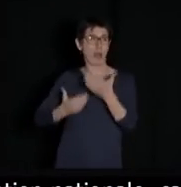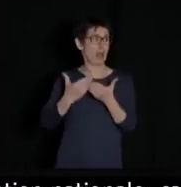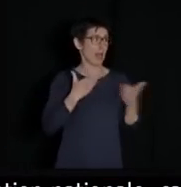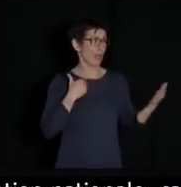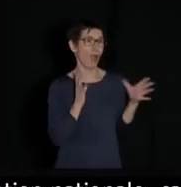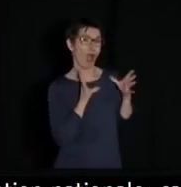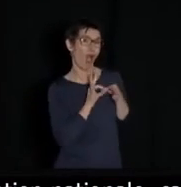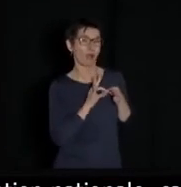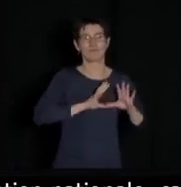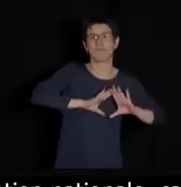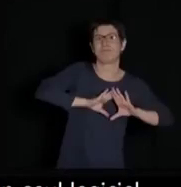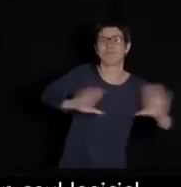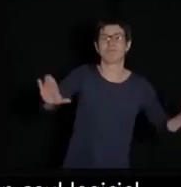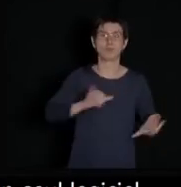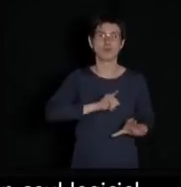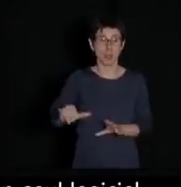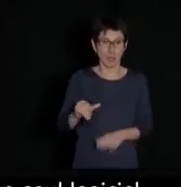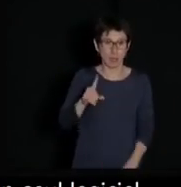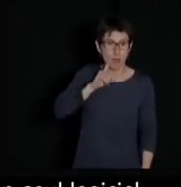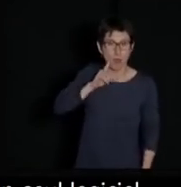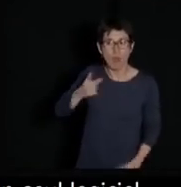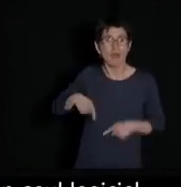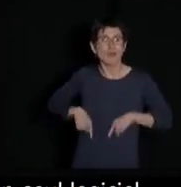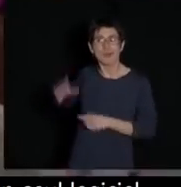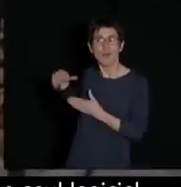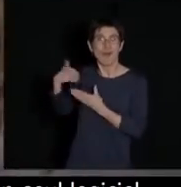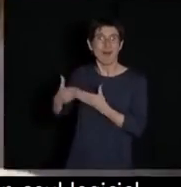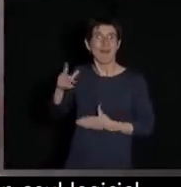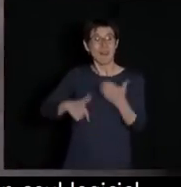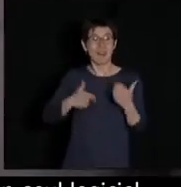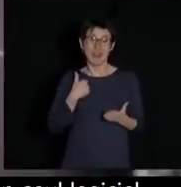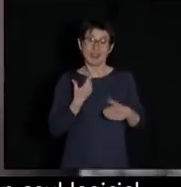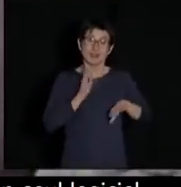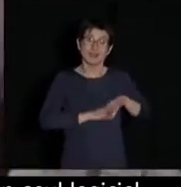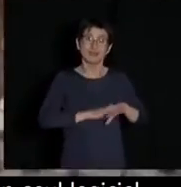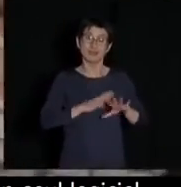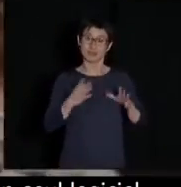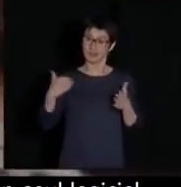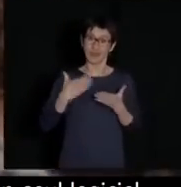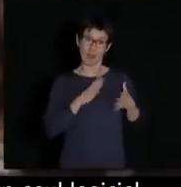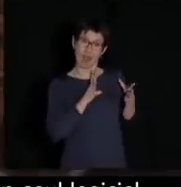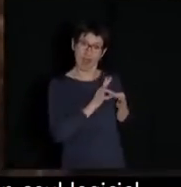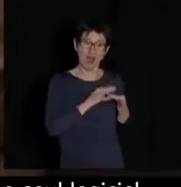because our government was crazy enough to give Mr Trump access to our activities!